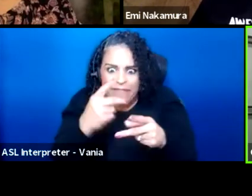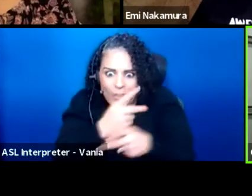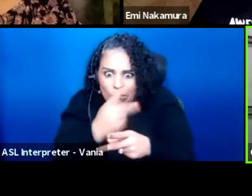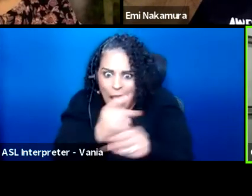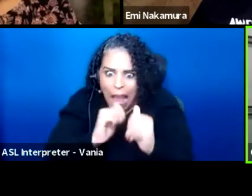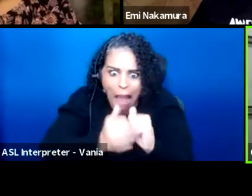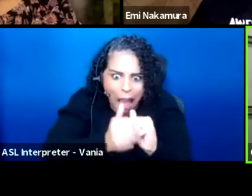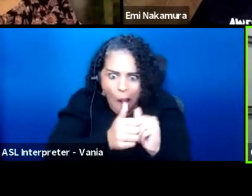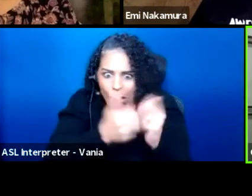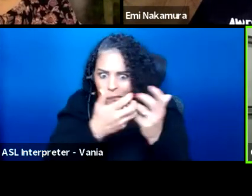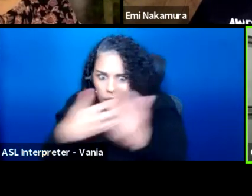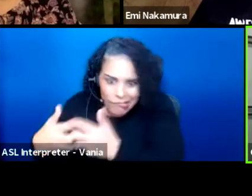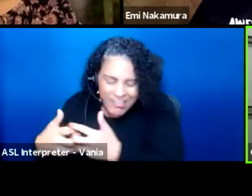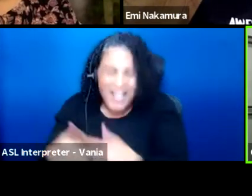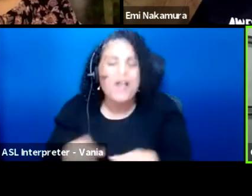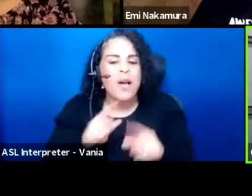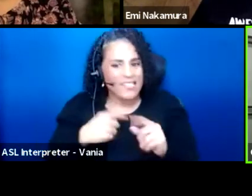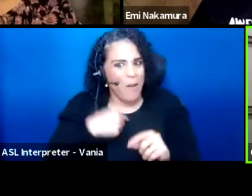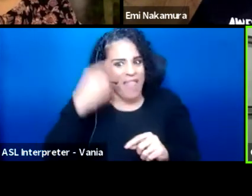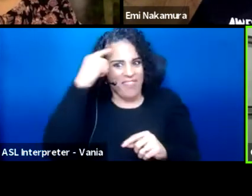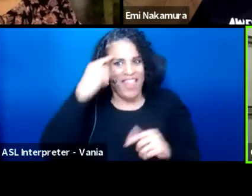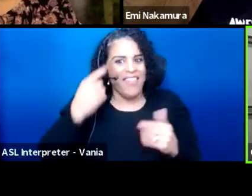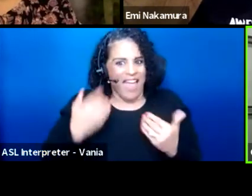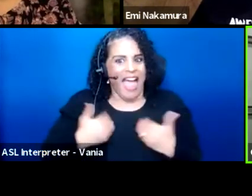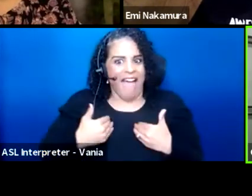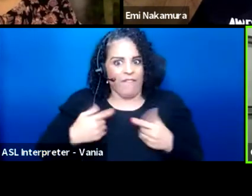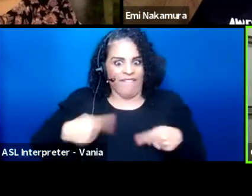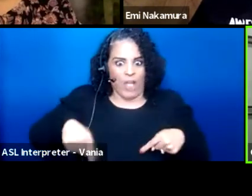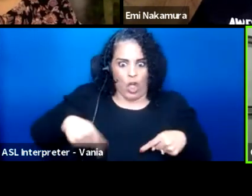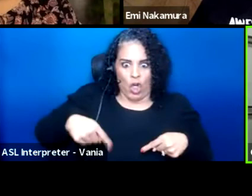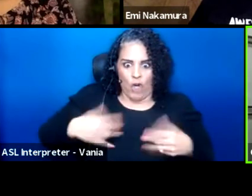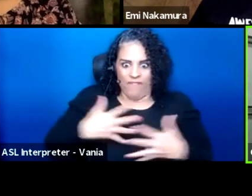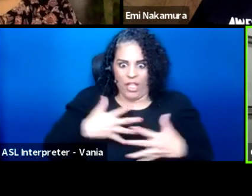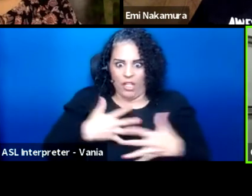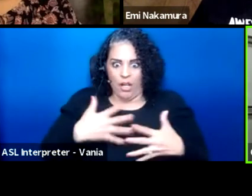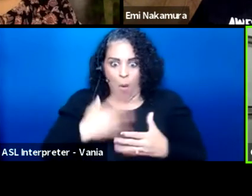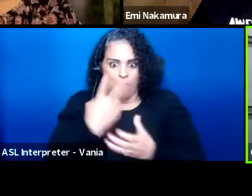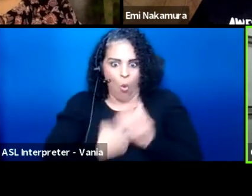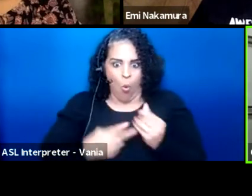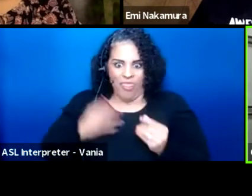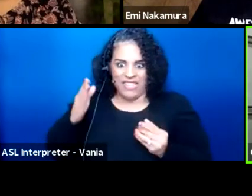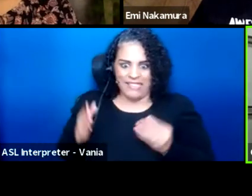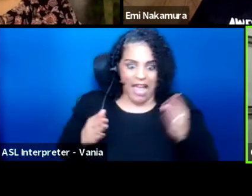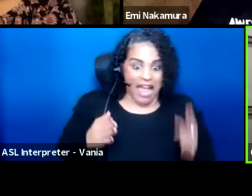So I think there's fear from both sides. I think there's fear from audience members